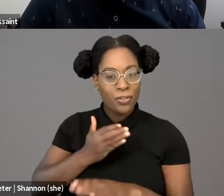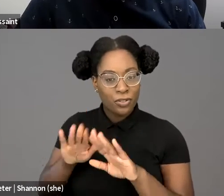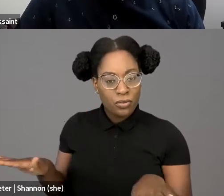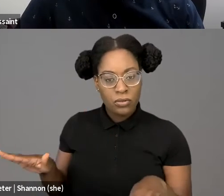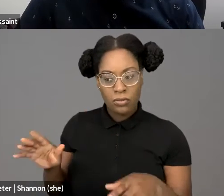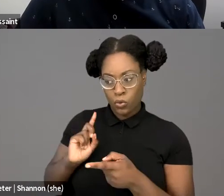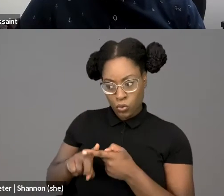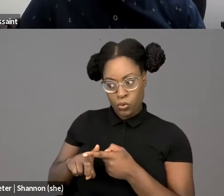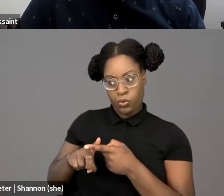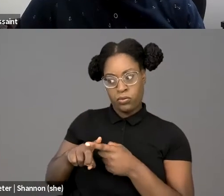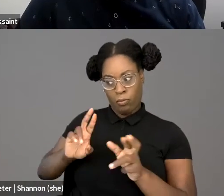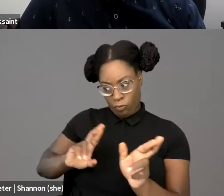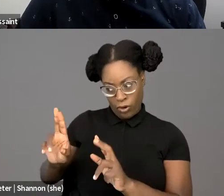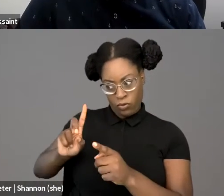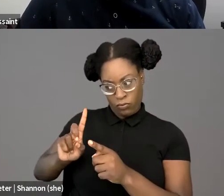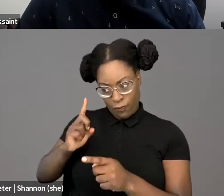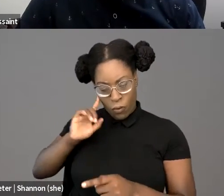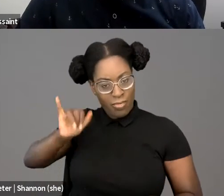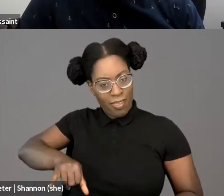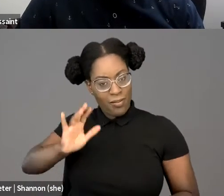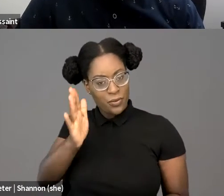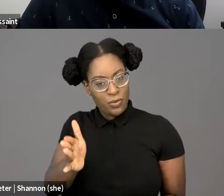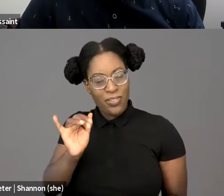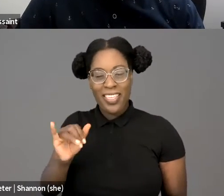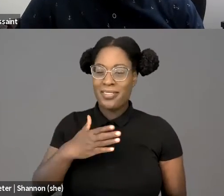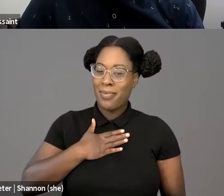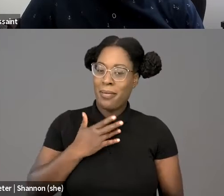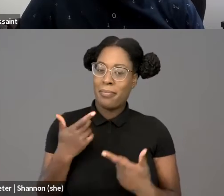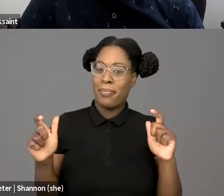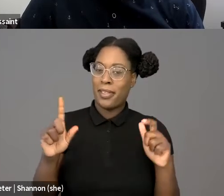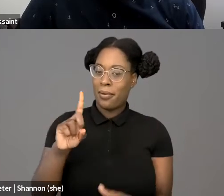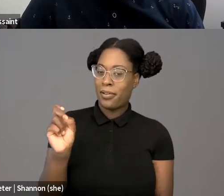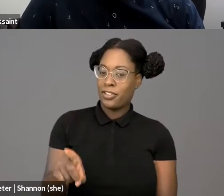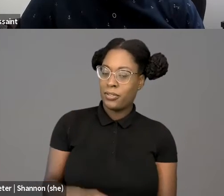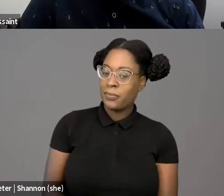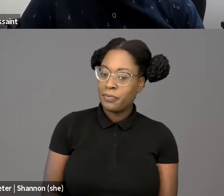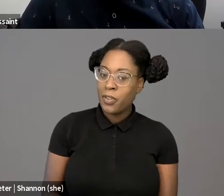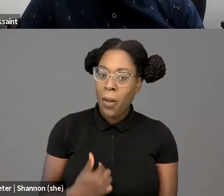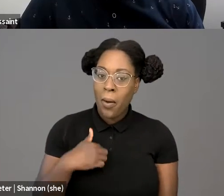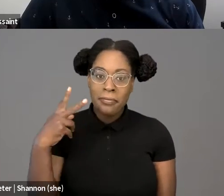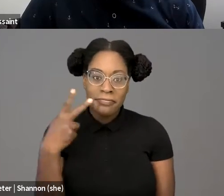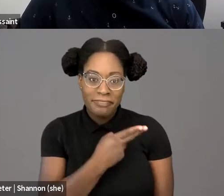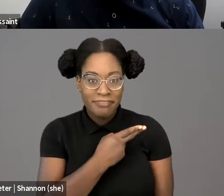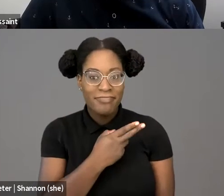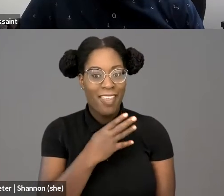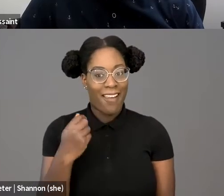So that's my big question. So I will end there, and I'm looking forward to this conversation.